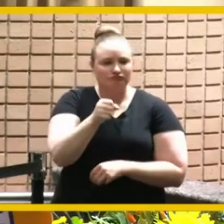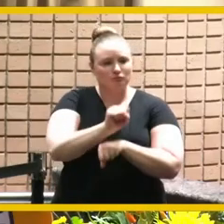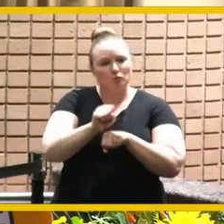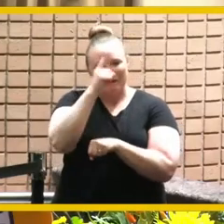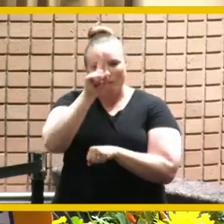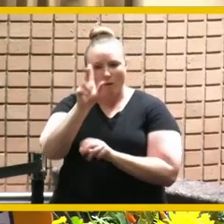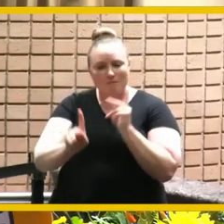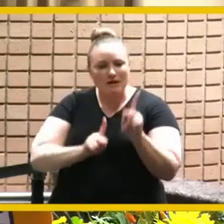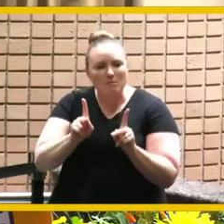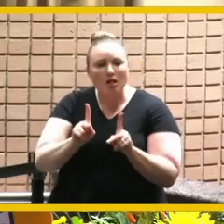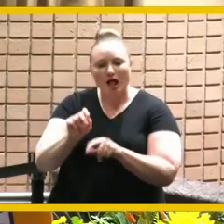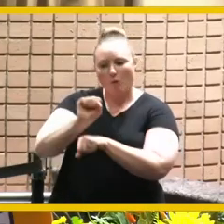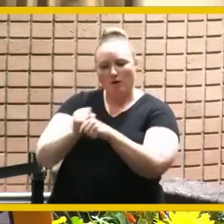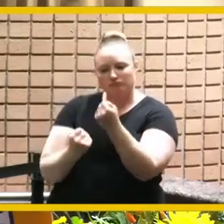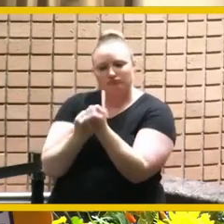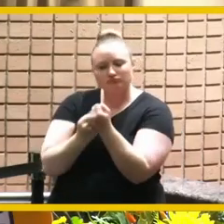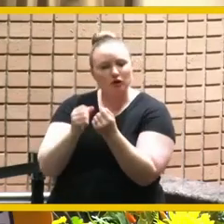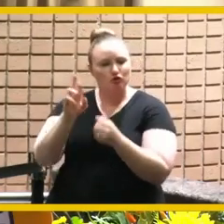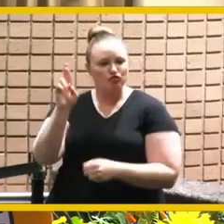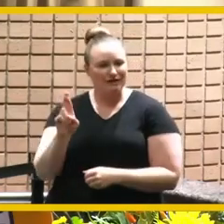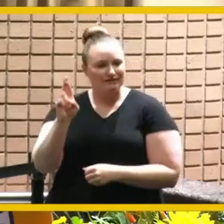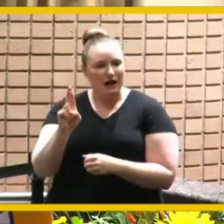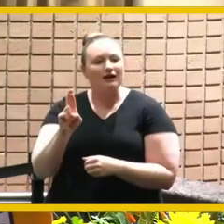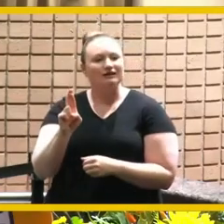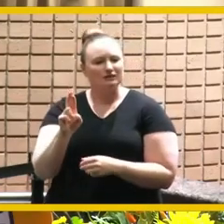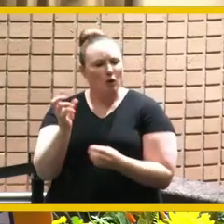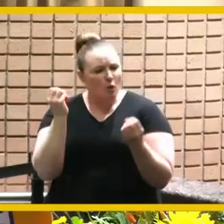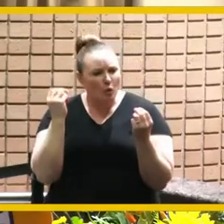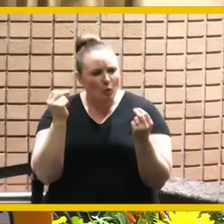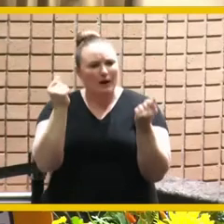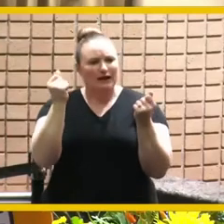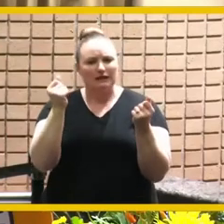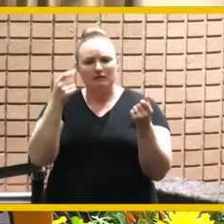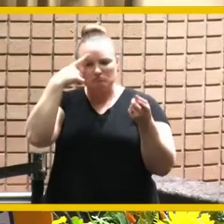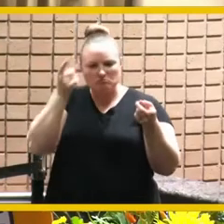of riverside so we quickly found common ground and we have worked well together i think for